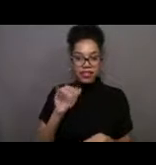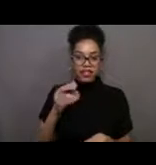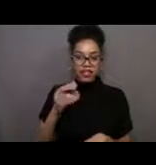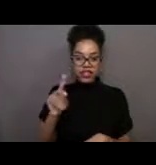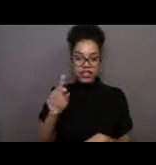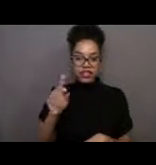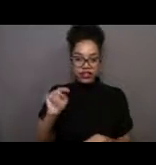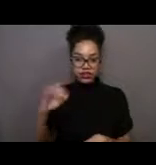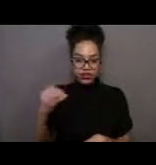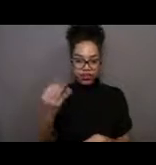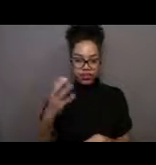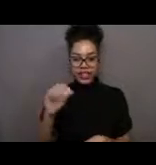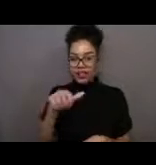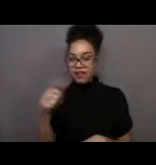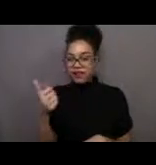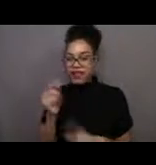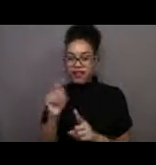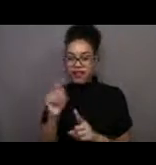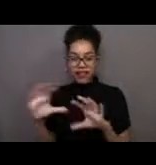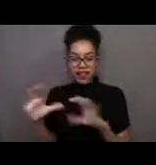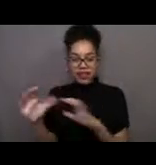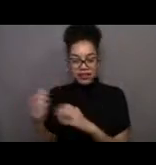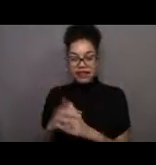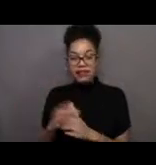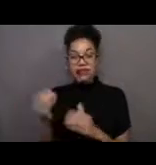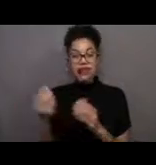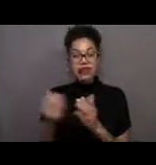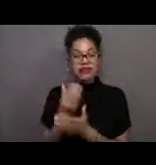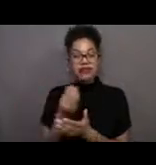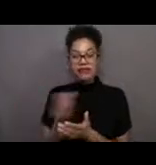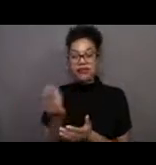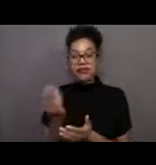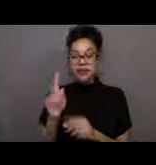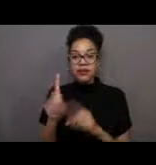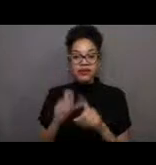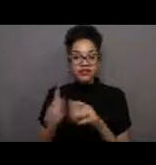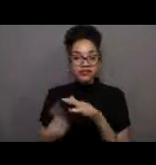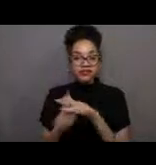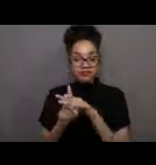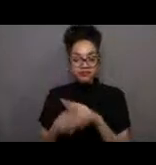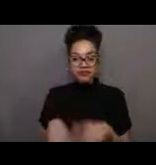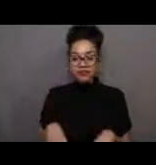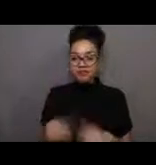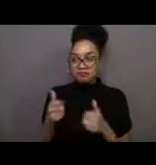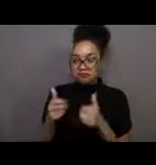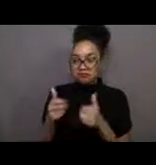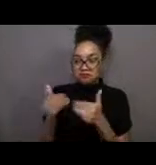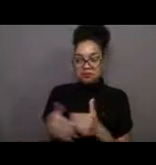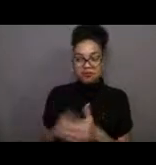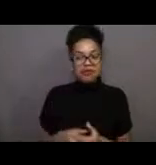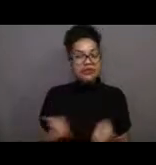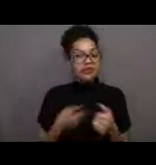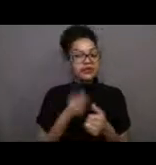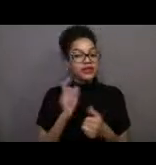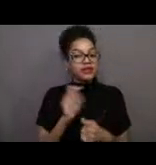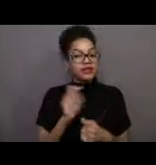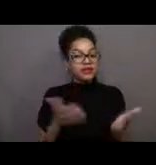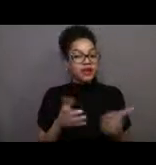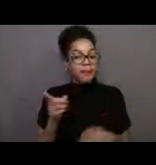So a few questions that I have. Let's see, the first is, sorry, they're coming in.